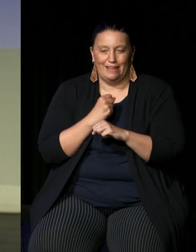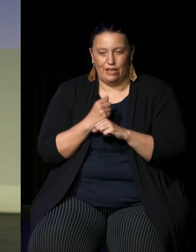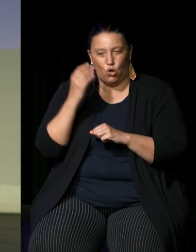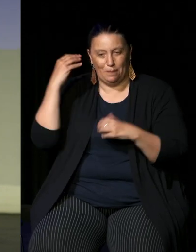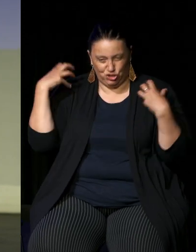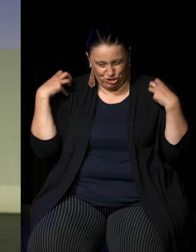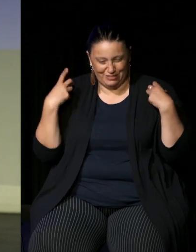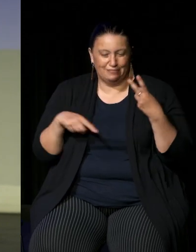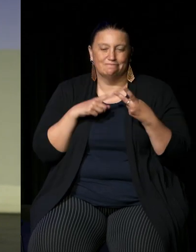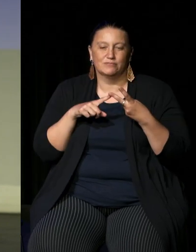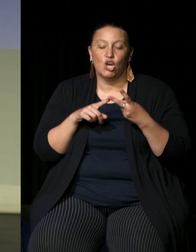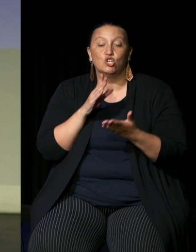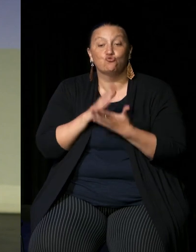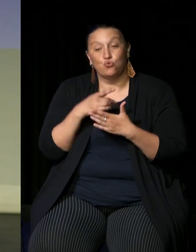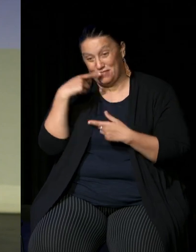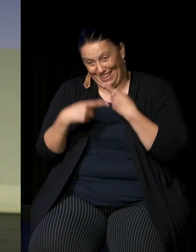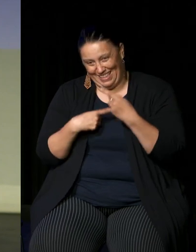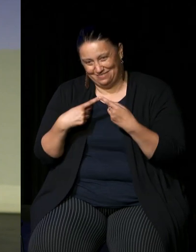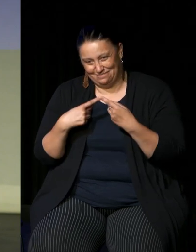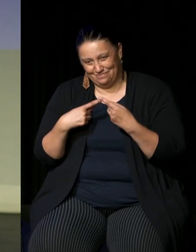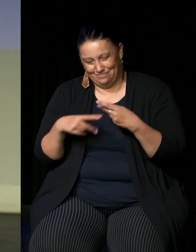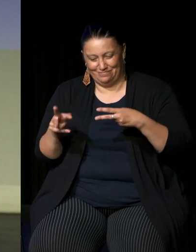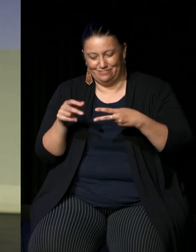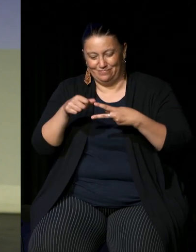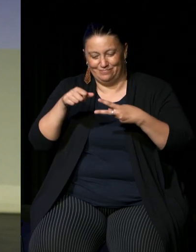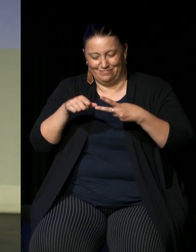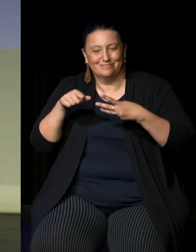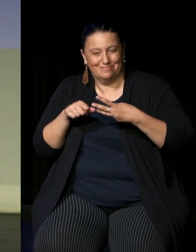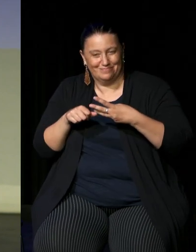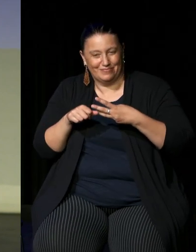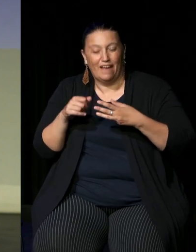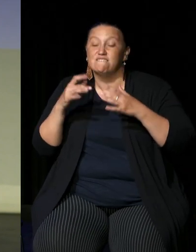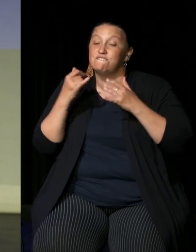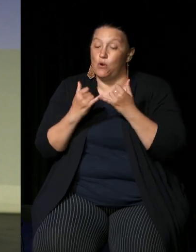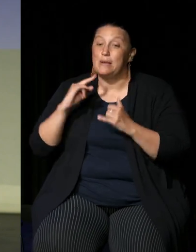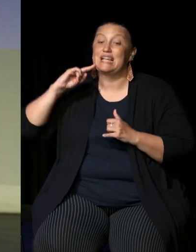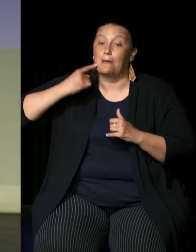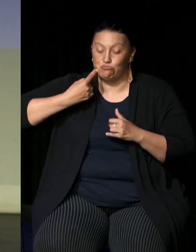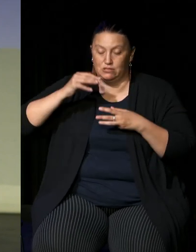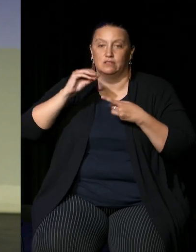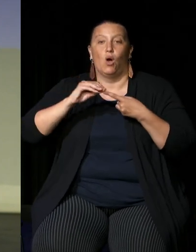they're sequenced in that way for a very specific reason so yes it it's been a long time coming